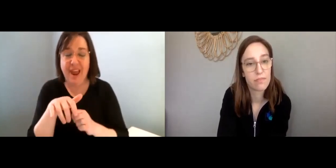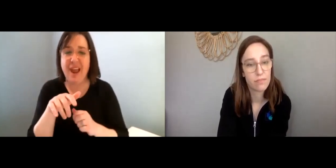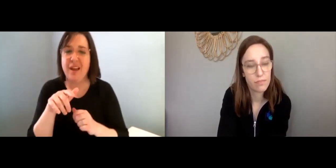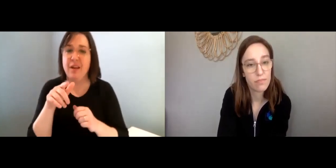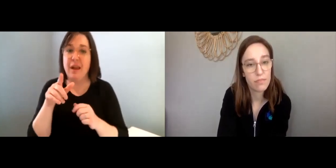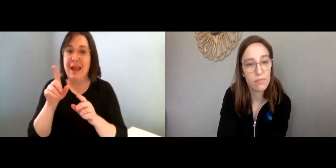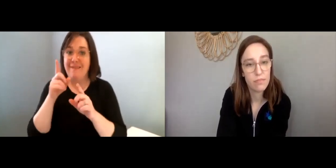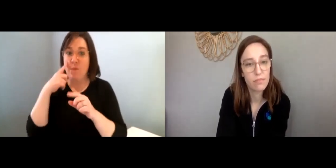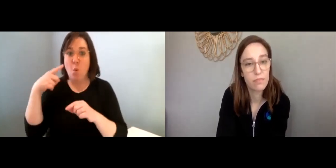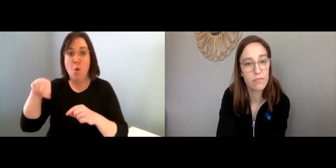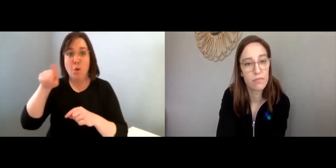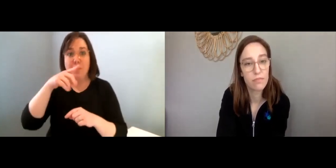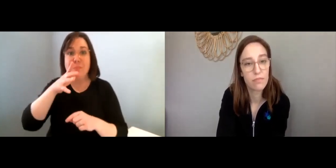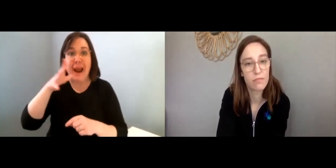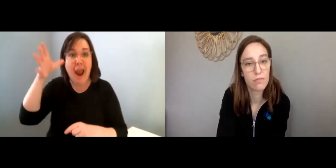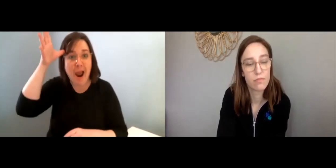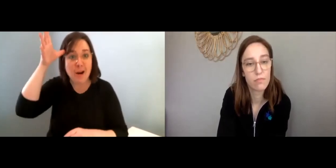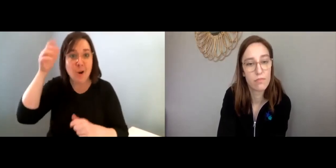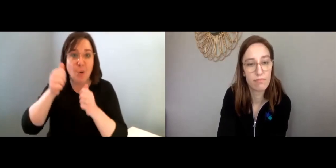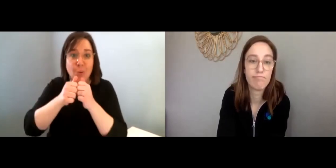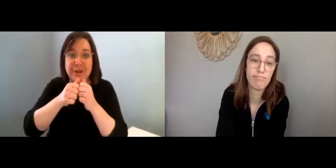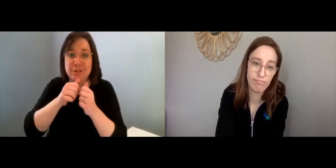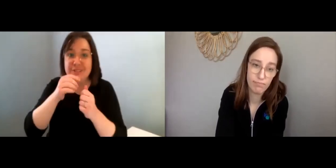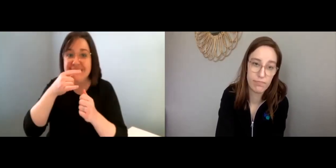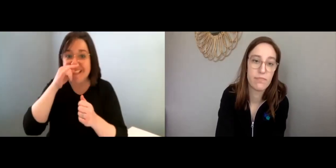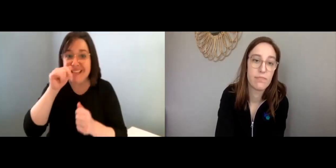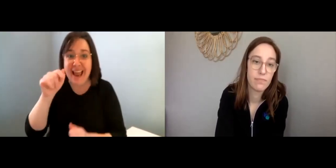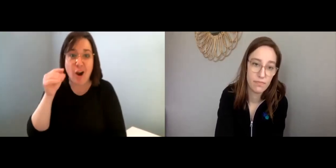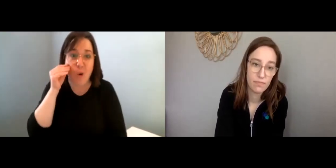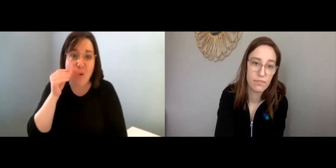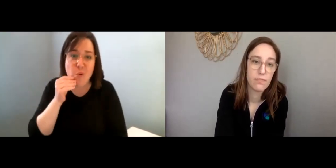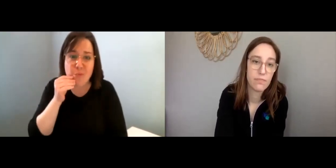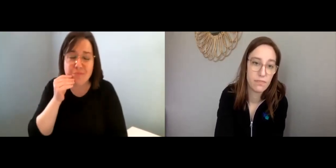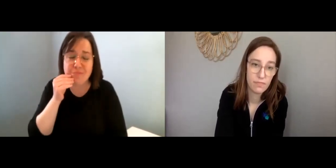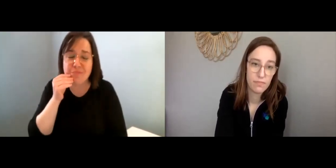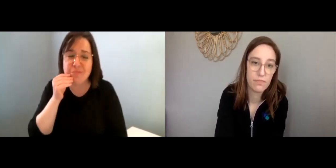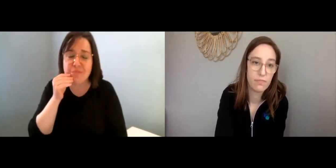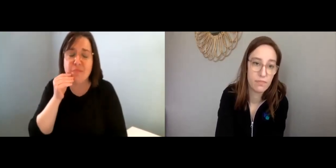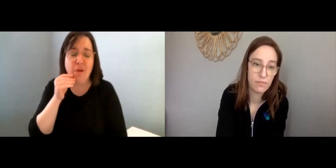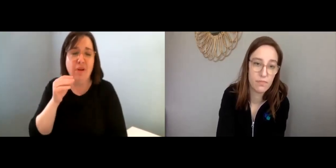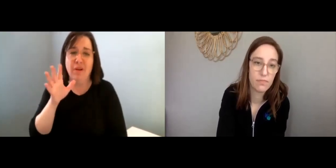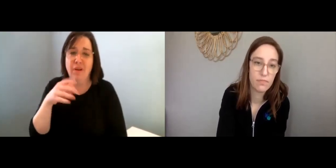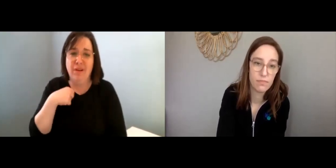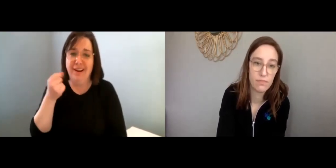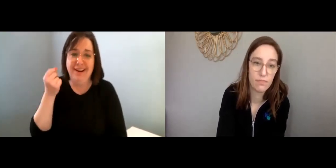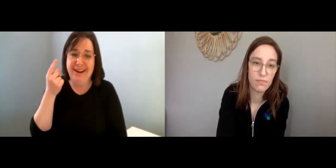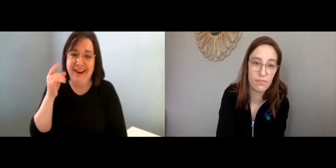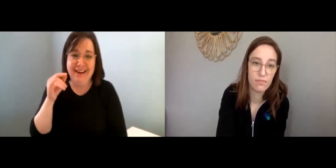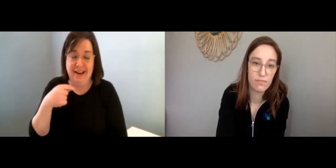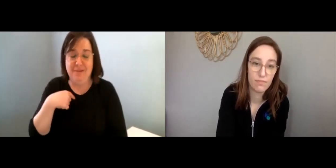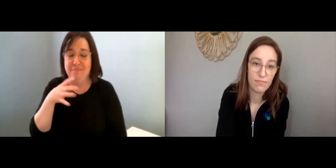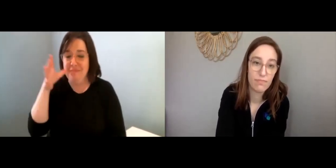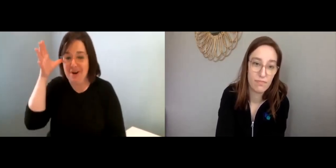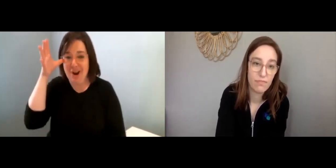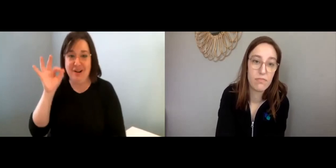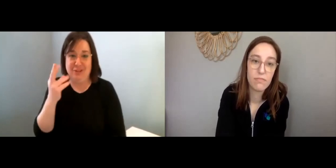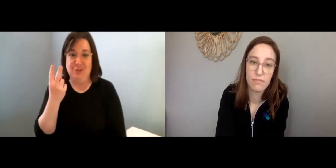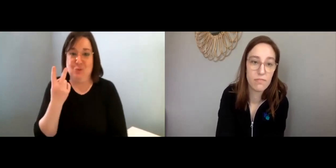And I would add onto that, for parents with kids who are at home, I totally get it.